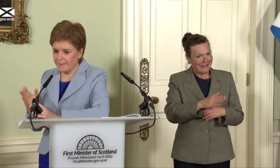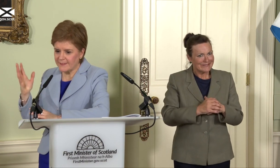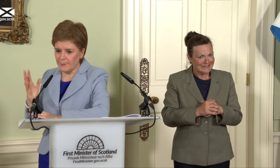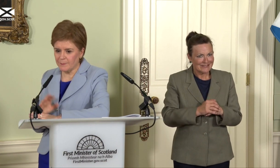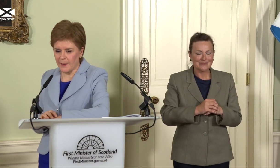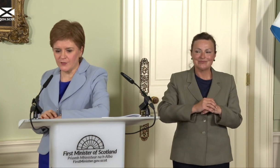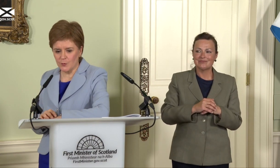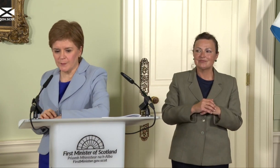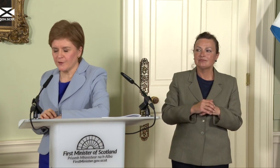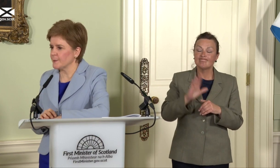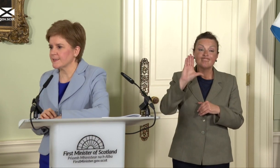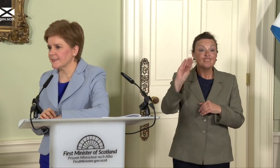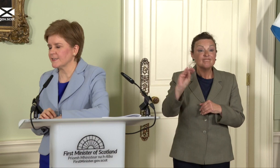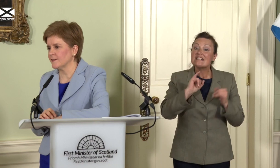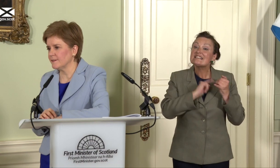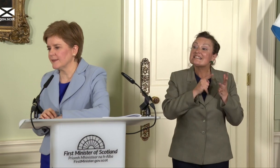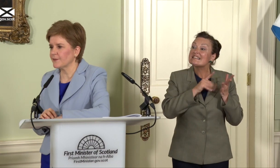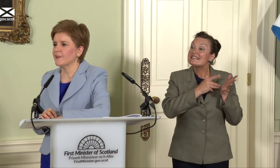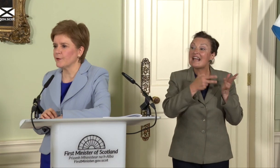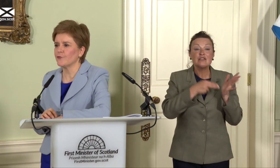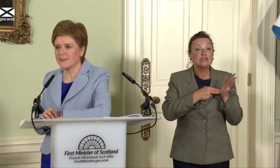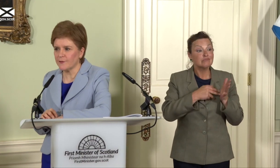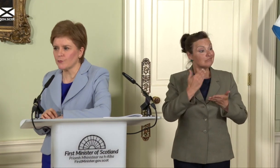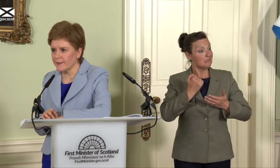Simon, part of the job of being First Minister is to navigate your way through the difficult things,